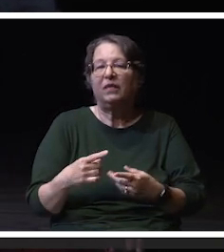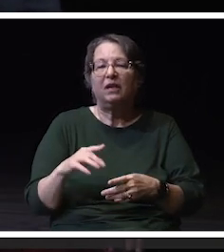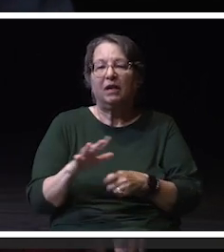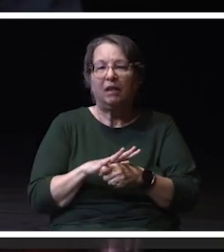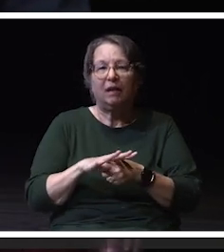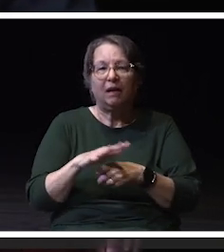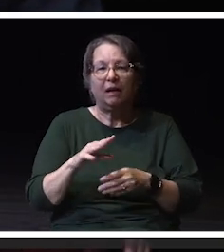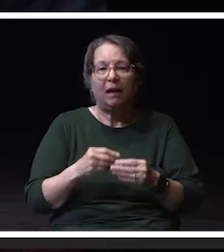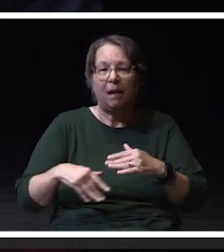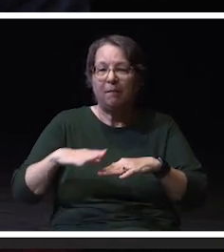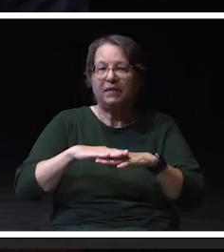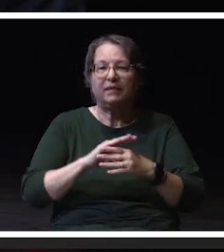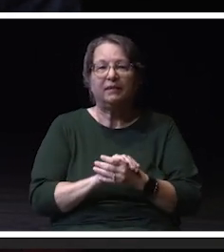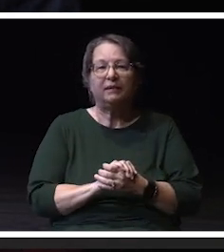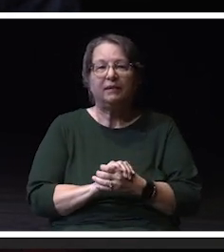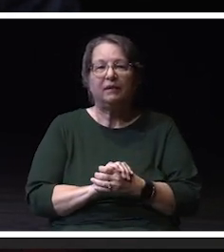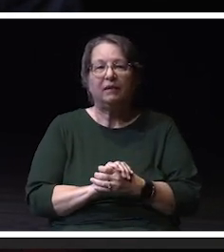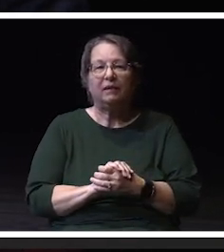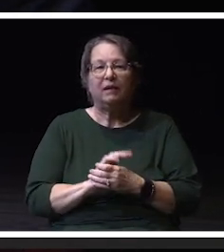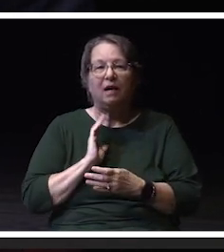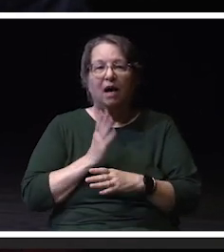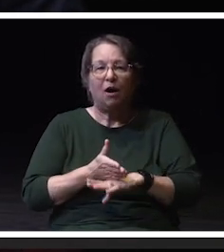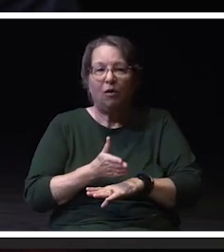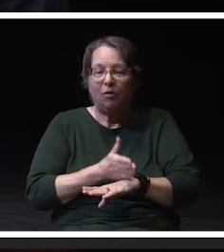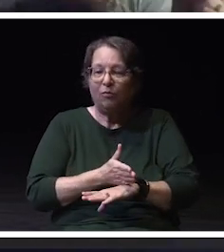Our progress is evident of the dedication